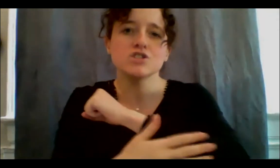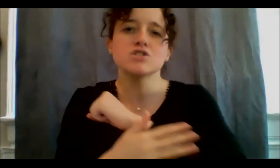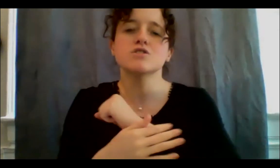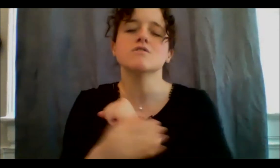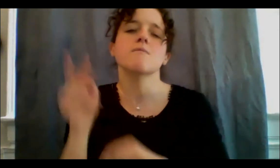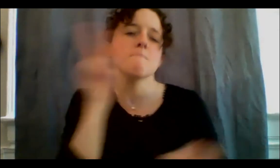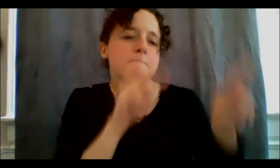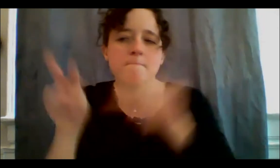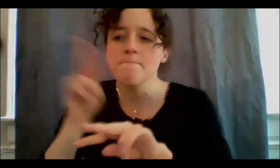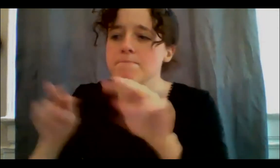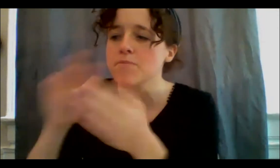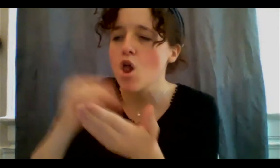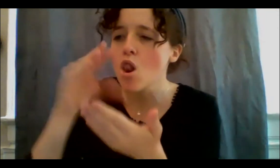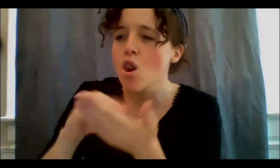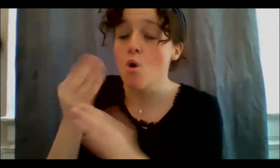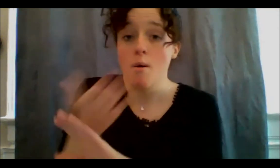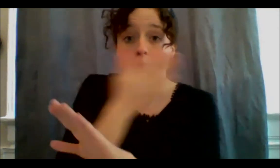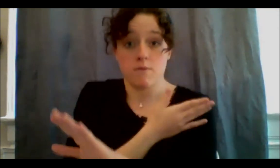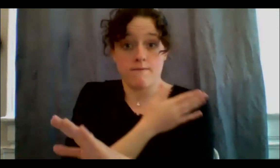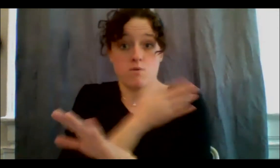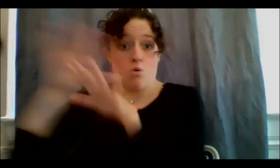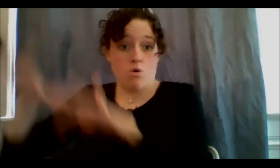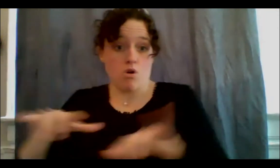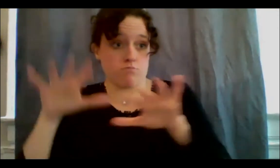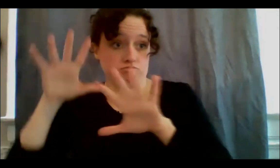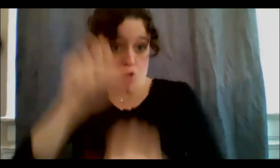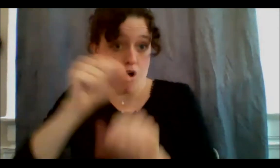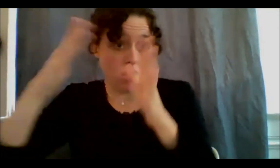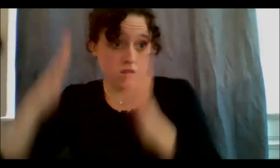colonizers came in here, new people came here, and changed those systems, through